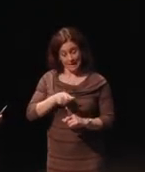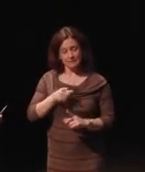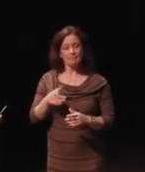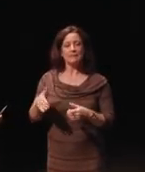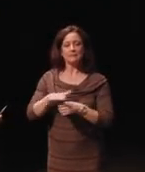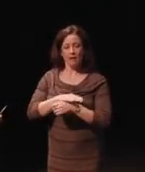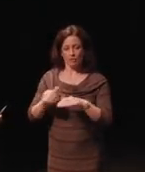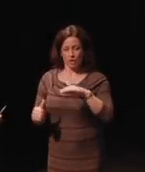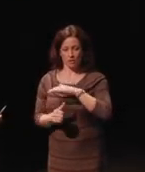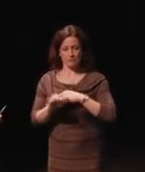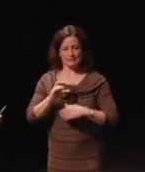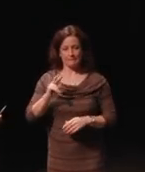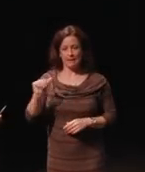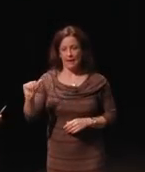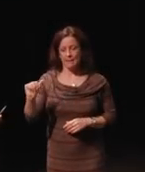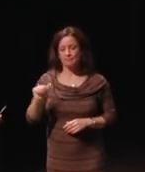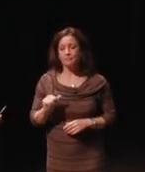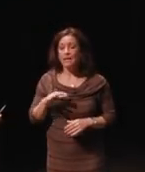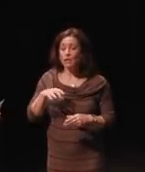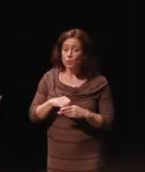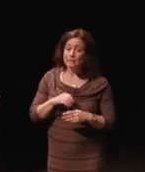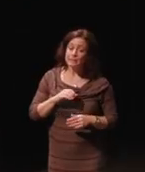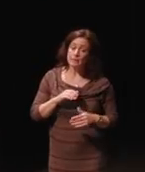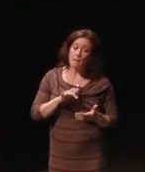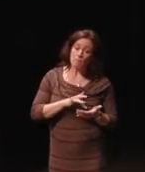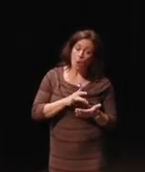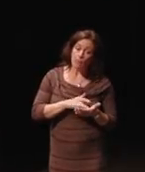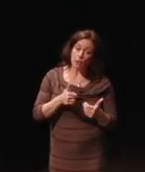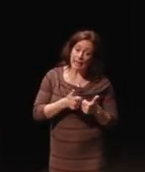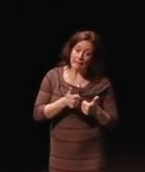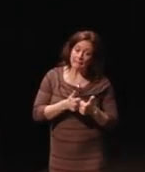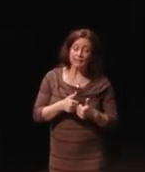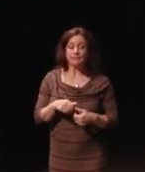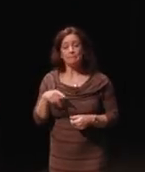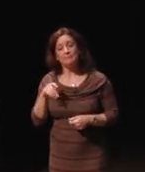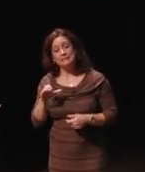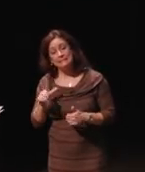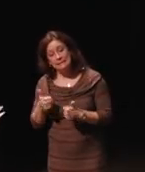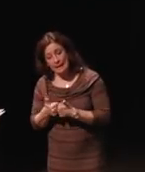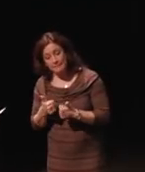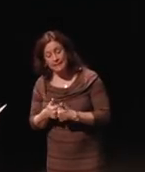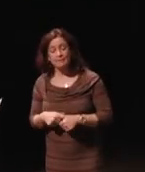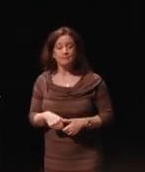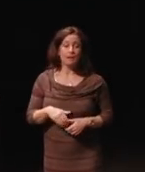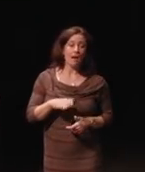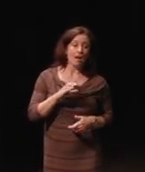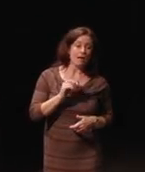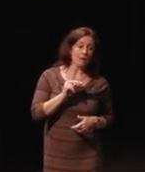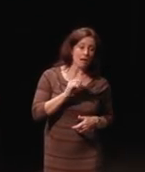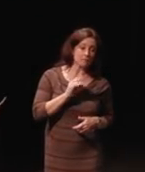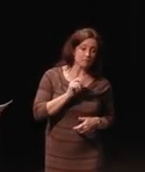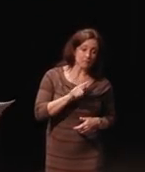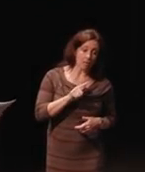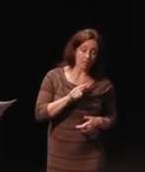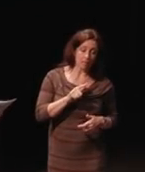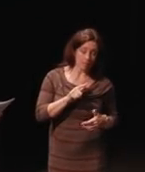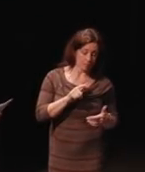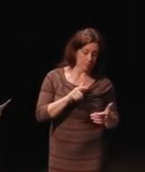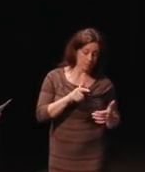It will include gaming on mobile devices gaming on PCs, on consoles, etc.